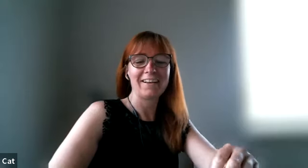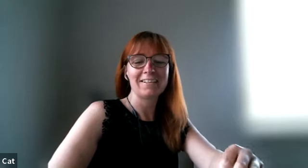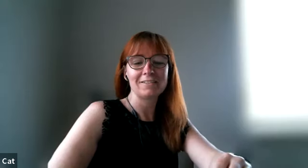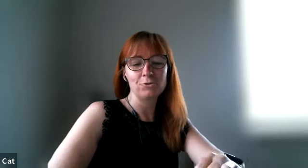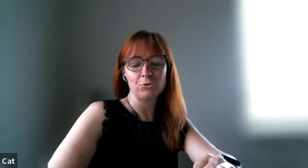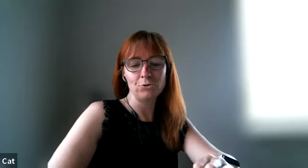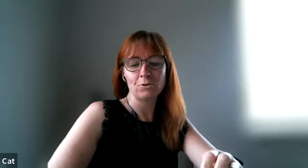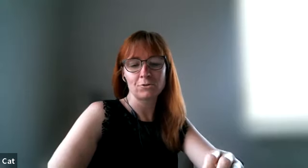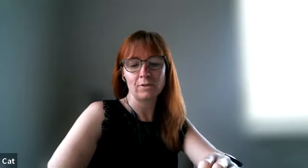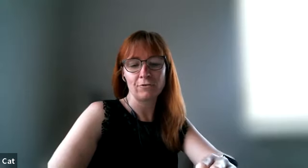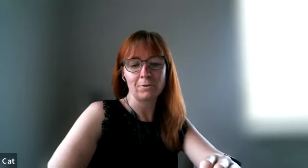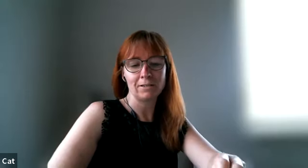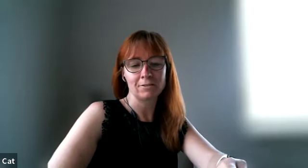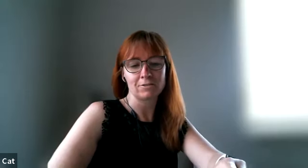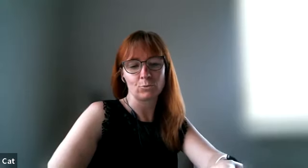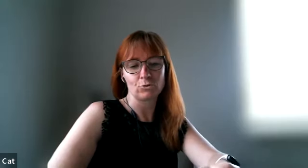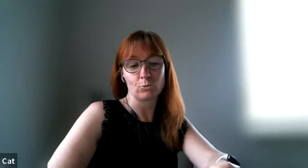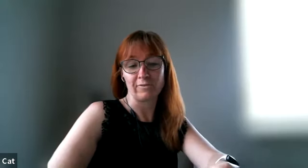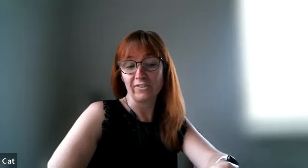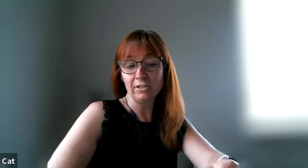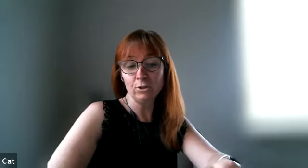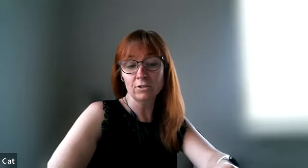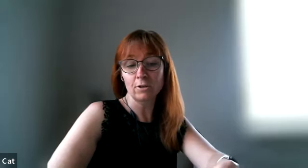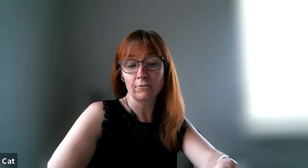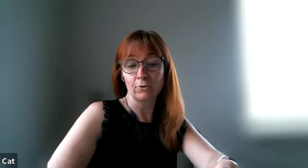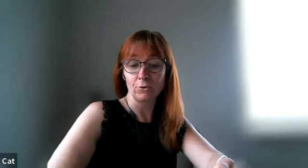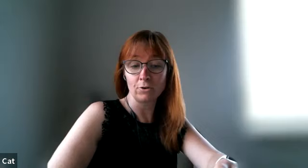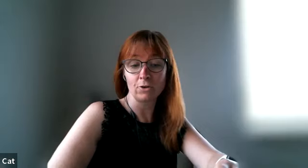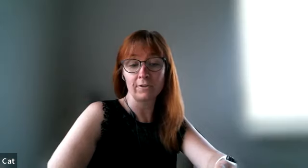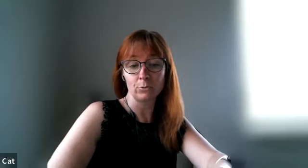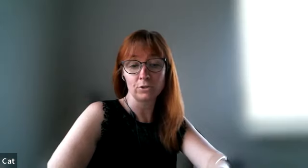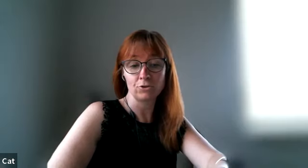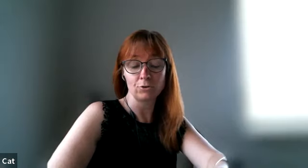and and you could also if your partner doesn't want to reveal his love or her love language or